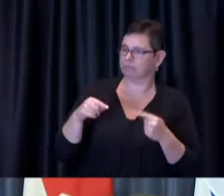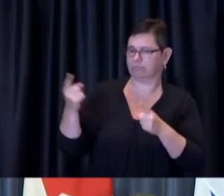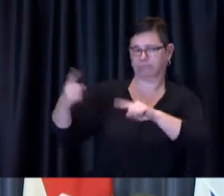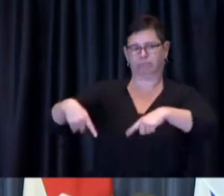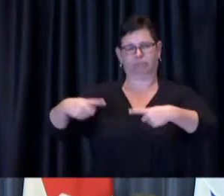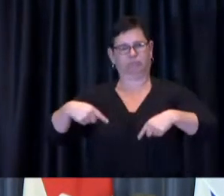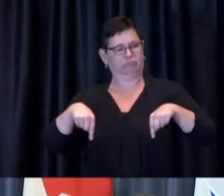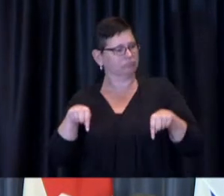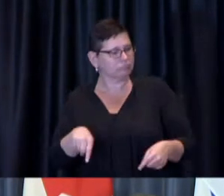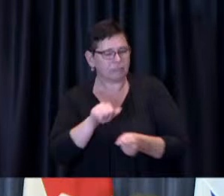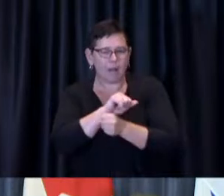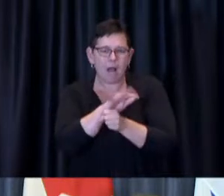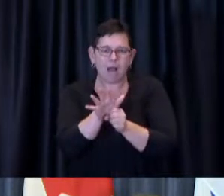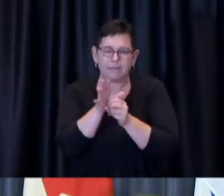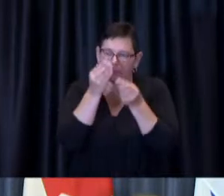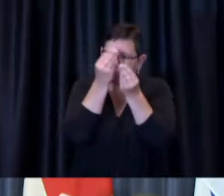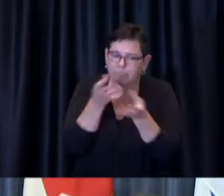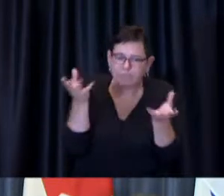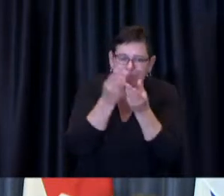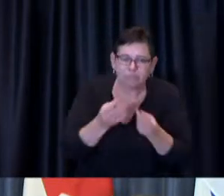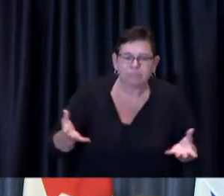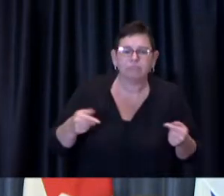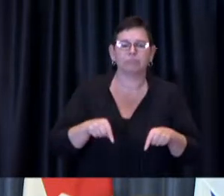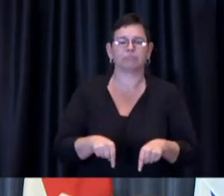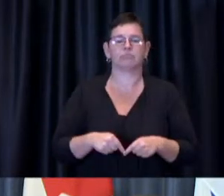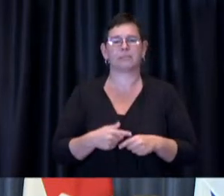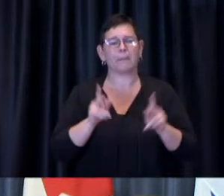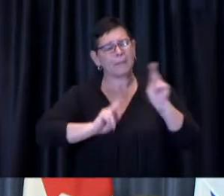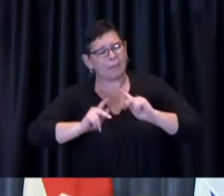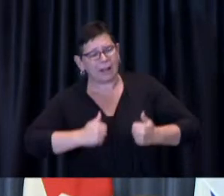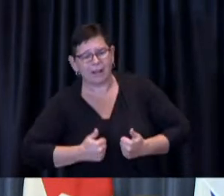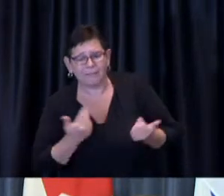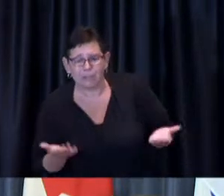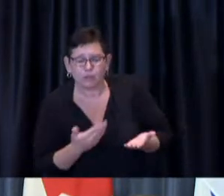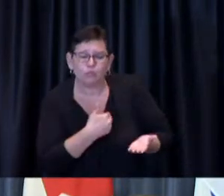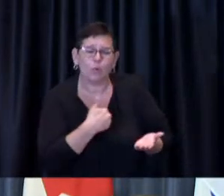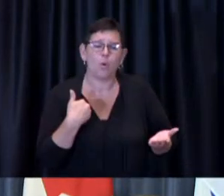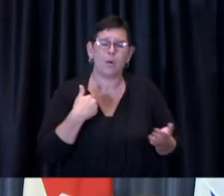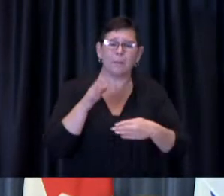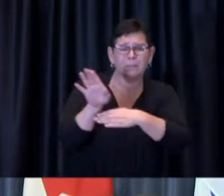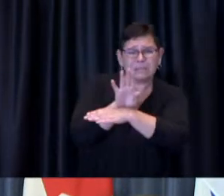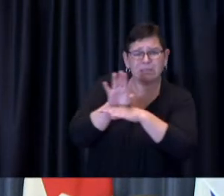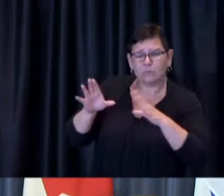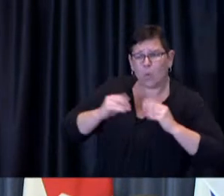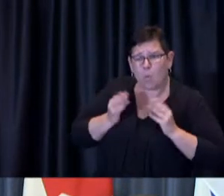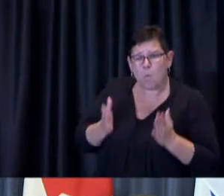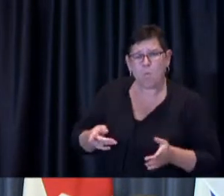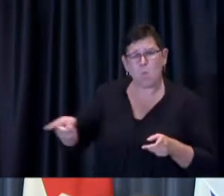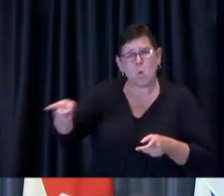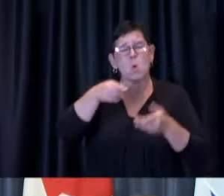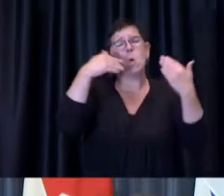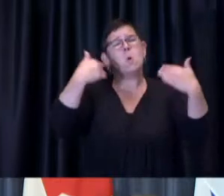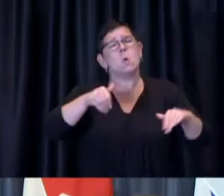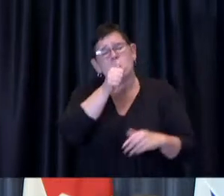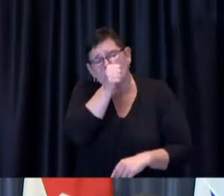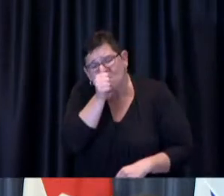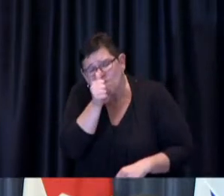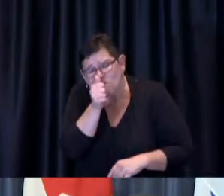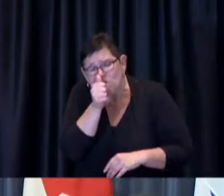along with every Toronto resident and business owner for enduring and absorbing so much, for listening to and following our advice,